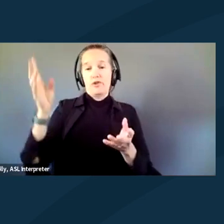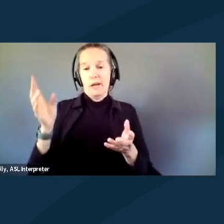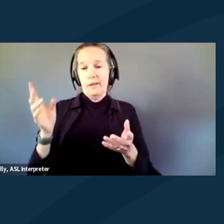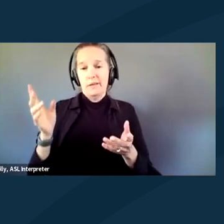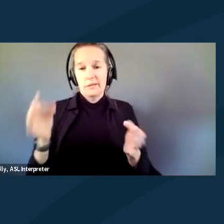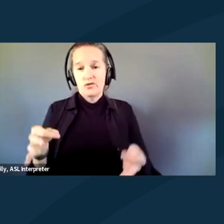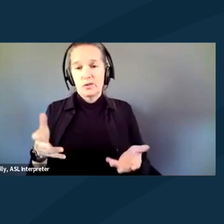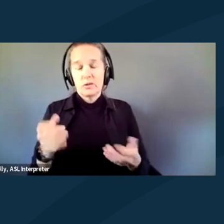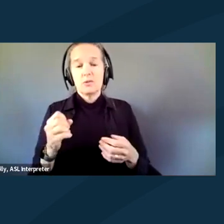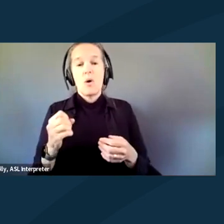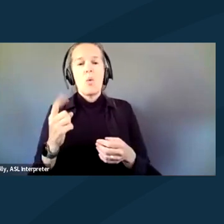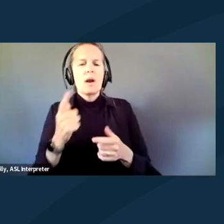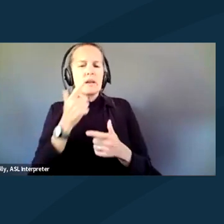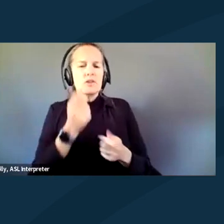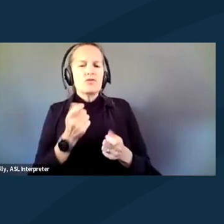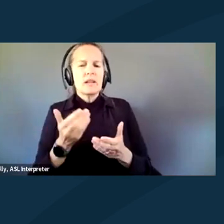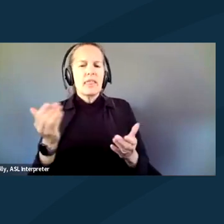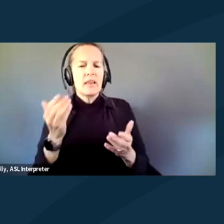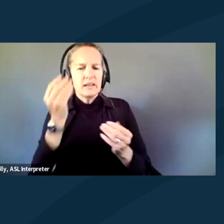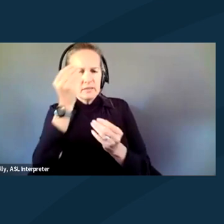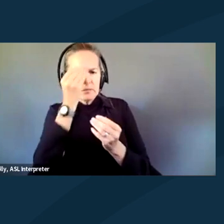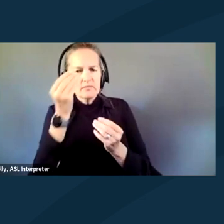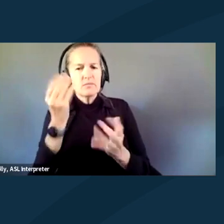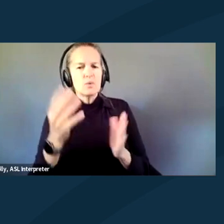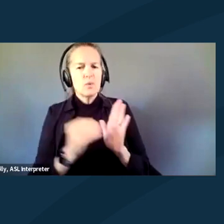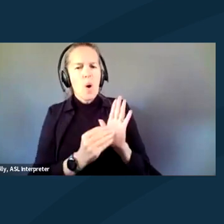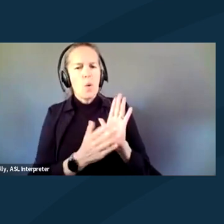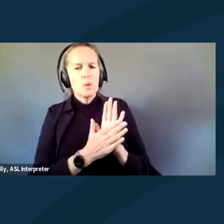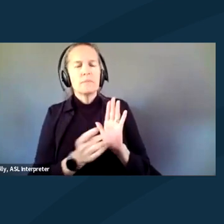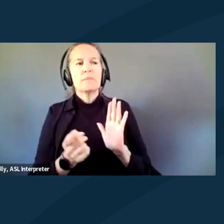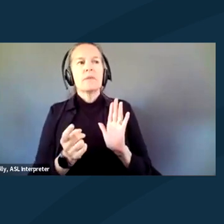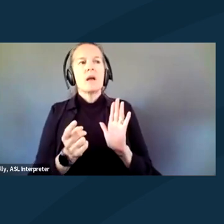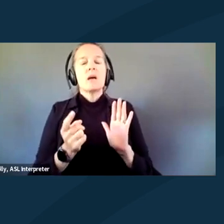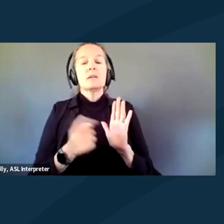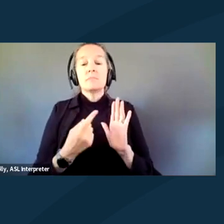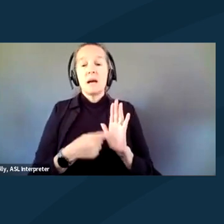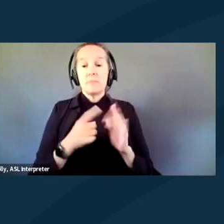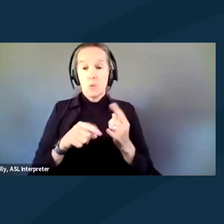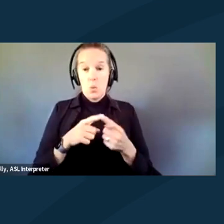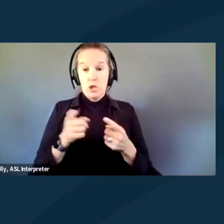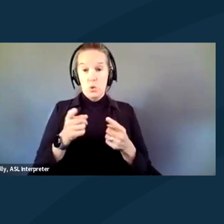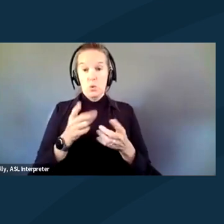to note with that is there are these moments when you're in jail that you're sort of called upon